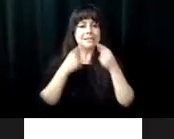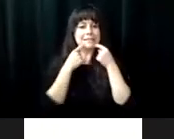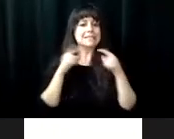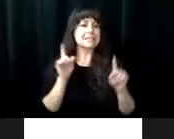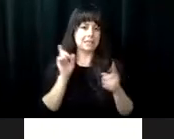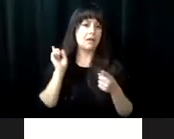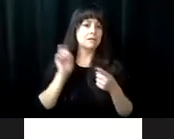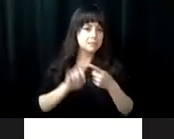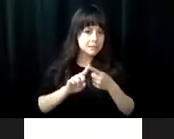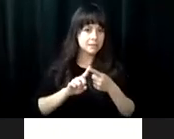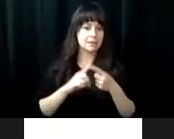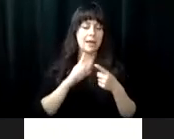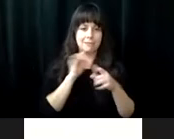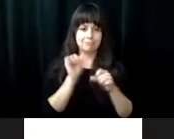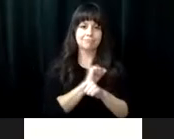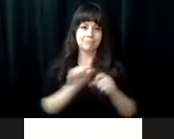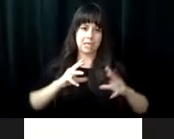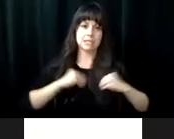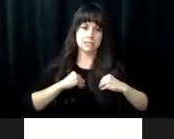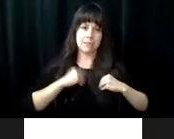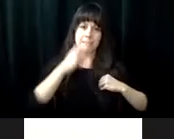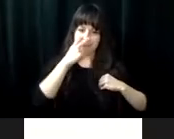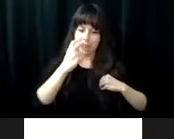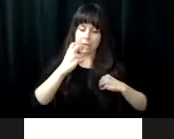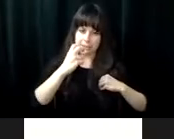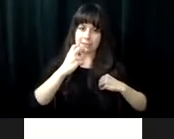to accept these things because I could